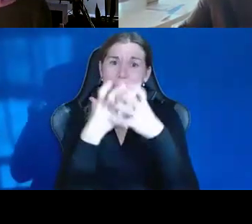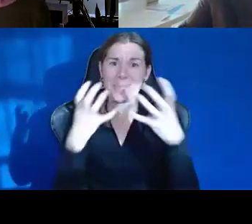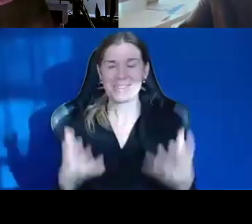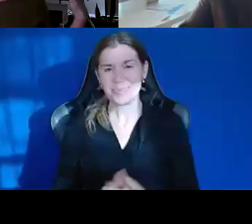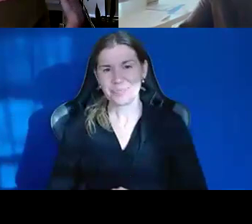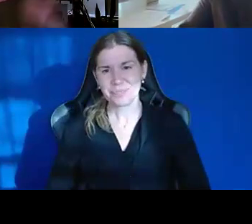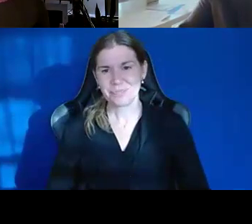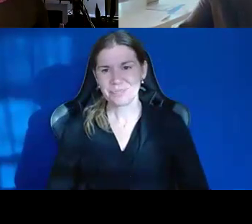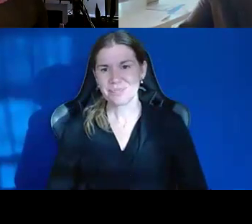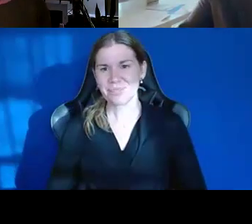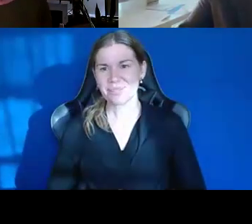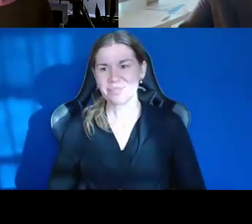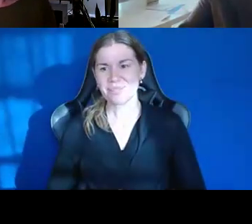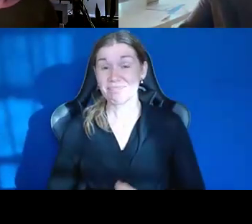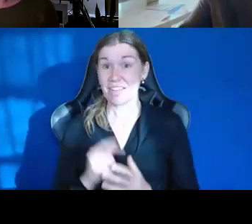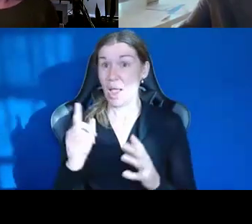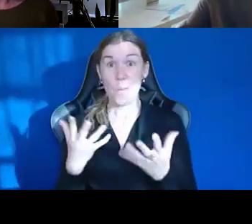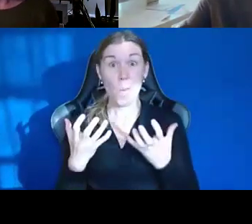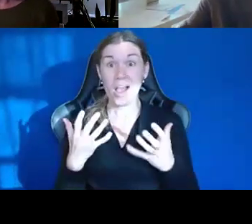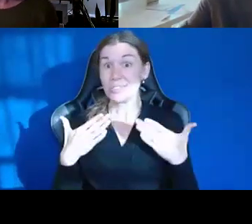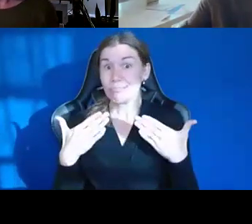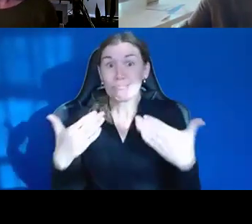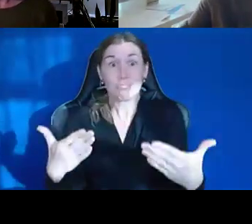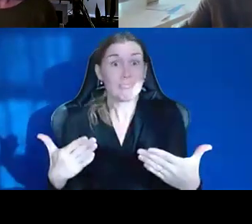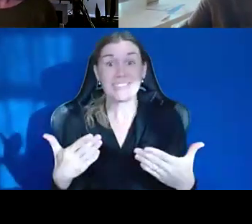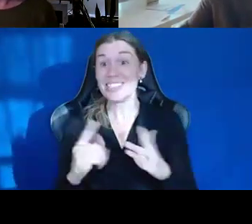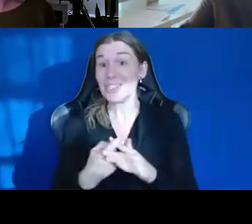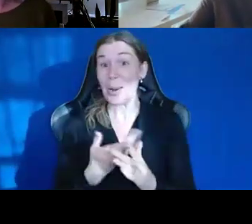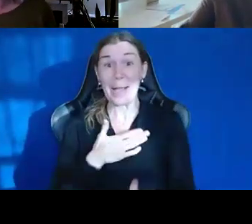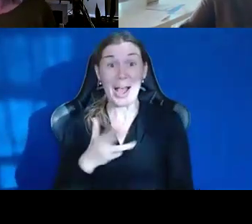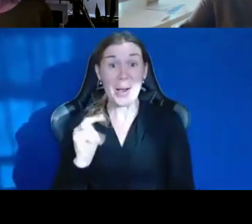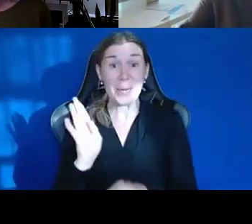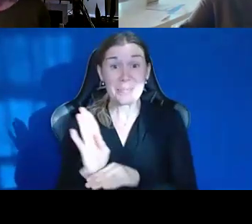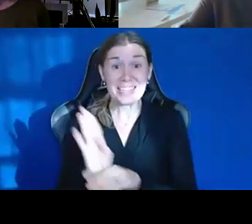I just I want to go run out and start a business right now! I'm so inspired by you all.